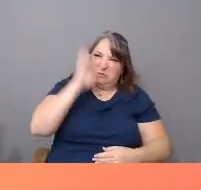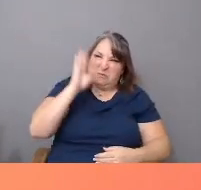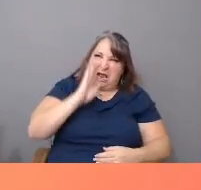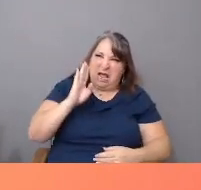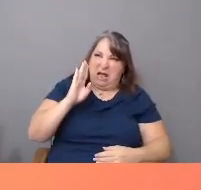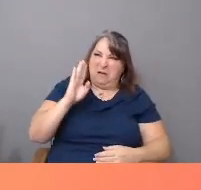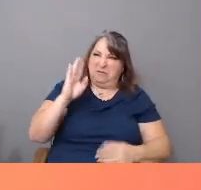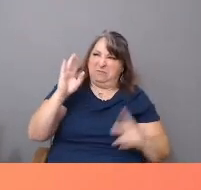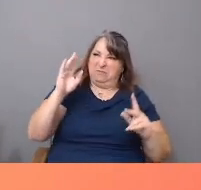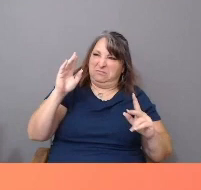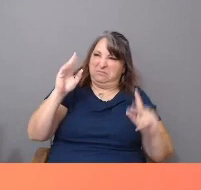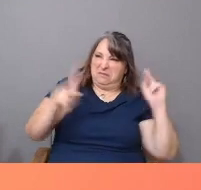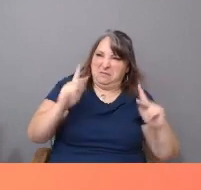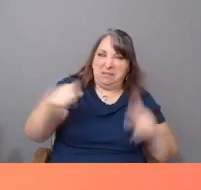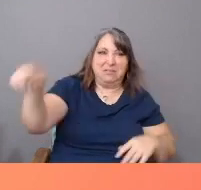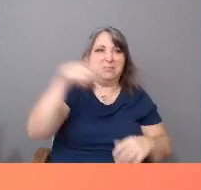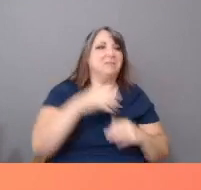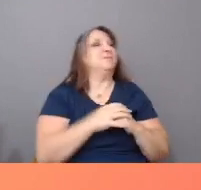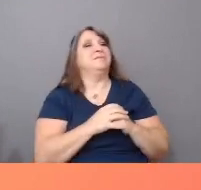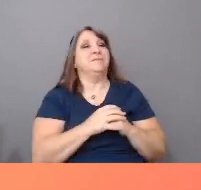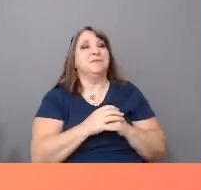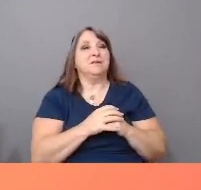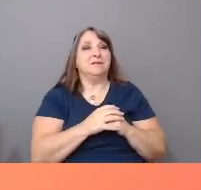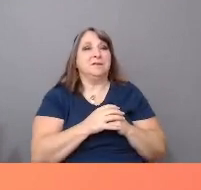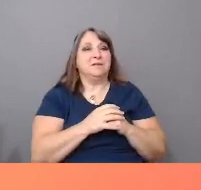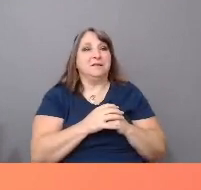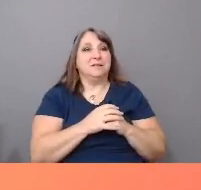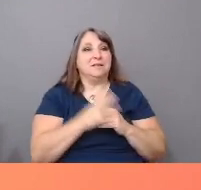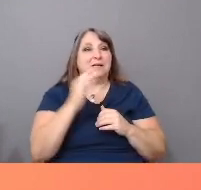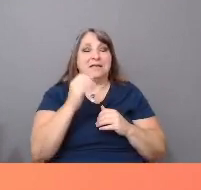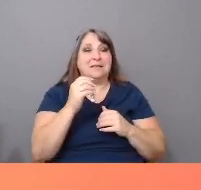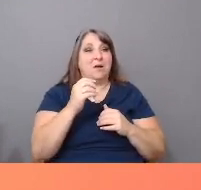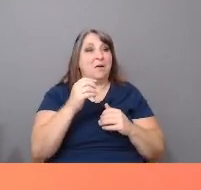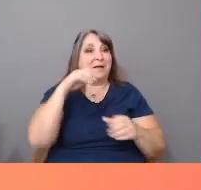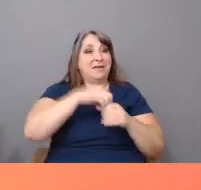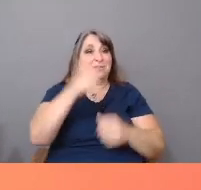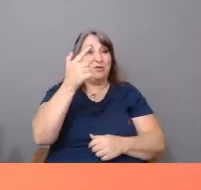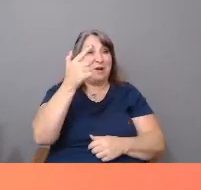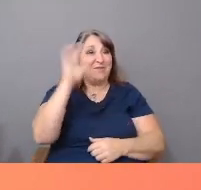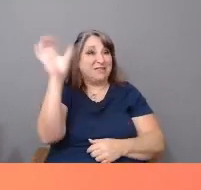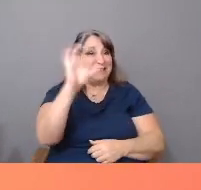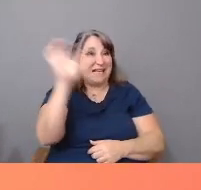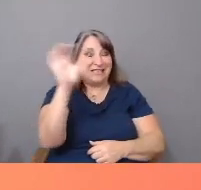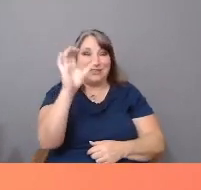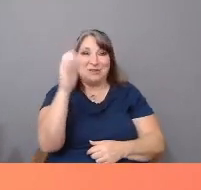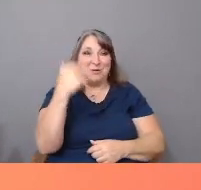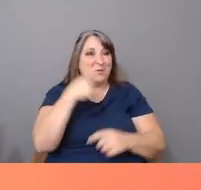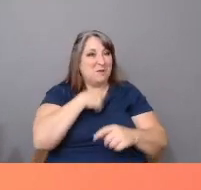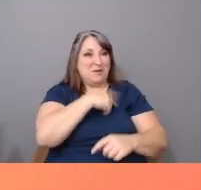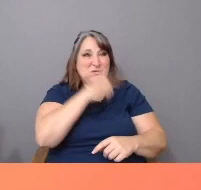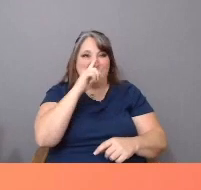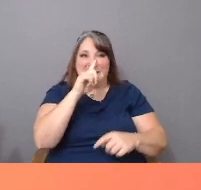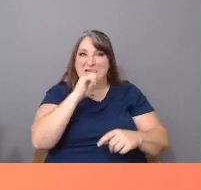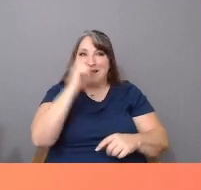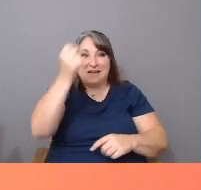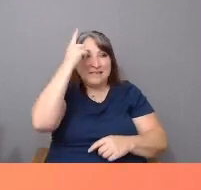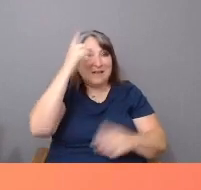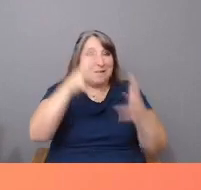of plenty that seems beyond the grasp of most in the 21st century. The American dream seems harder to obtain than ever